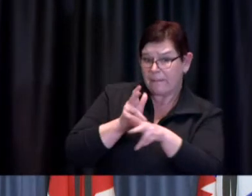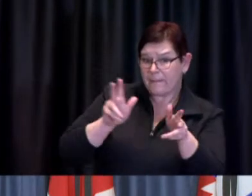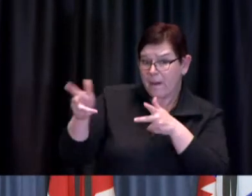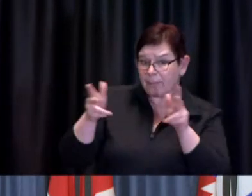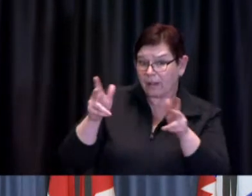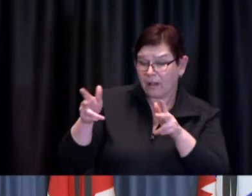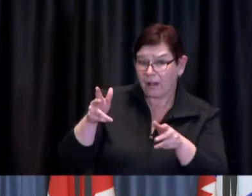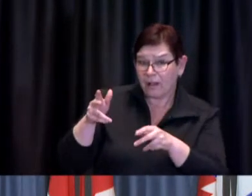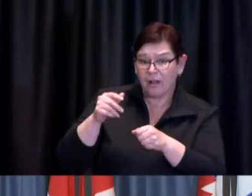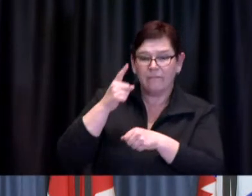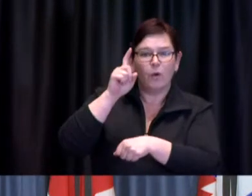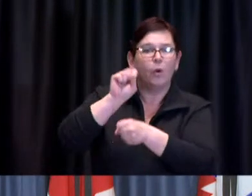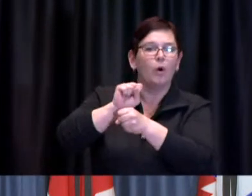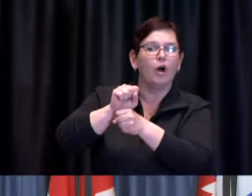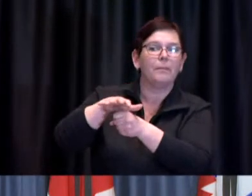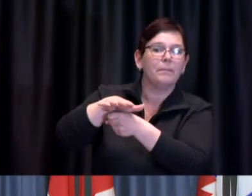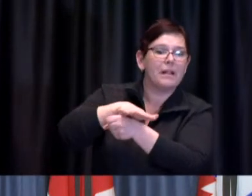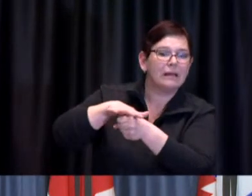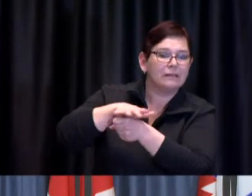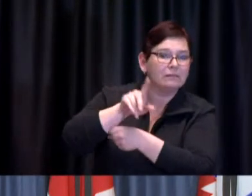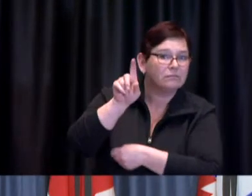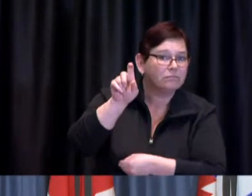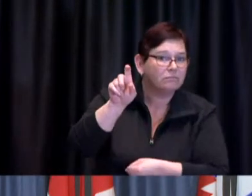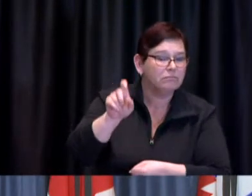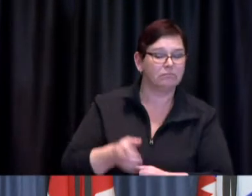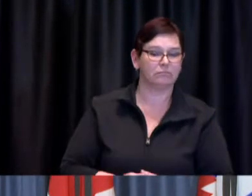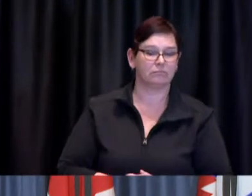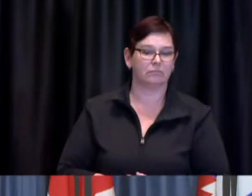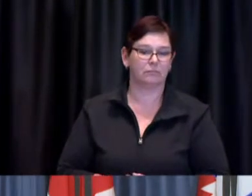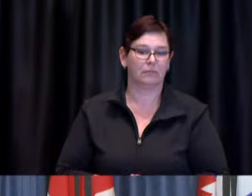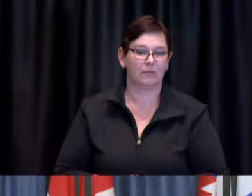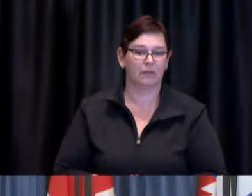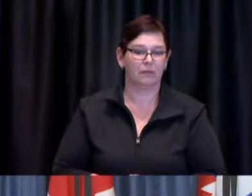Union leaders at Canada Post at the plant on Eastern Avenue which is currently an outbreak